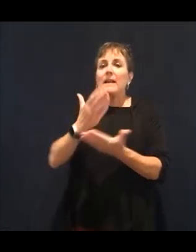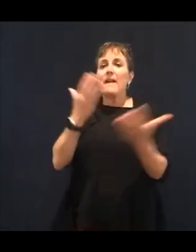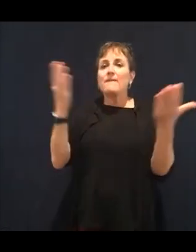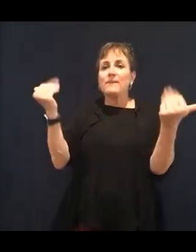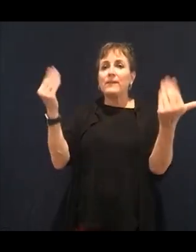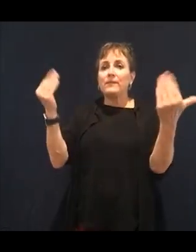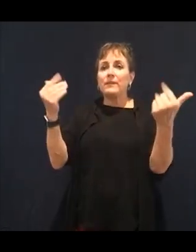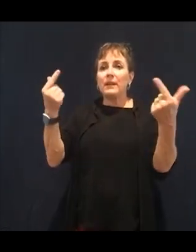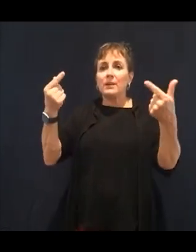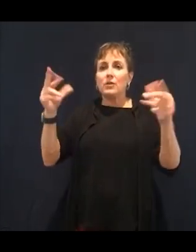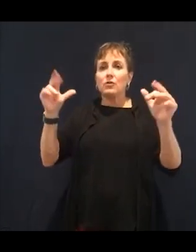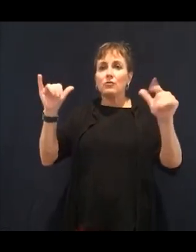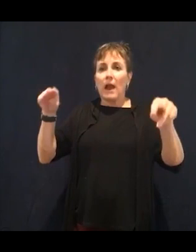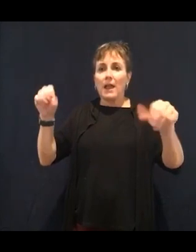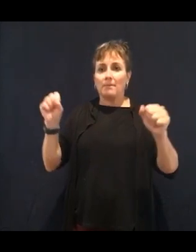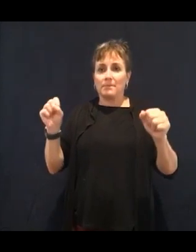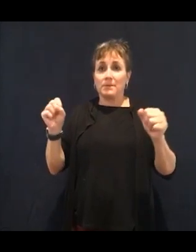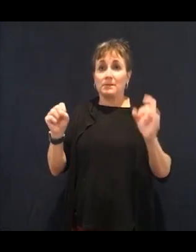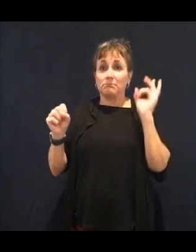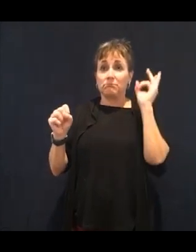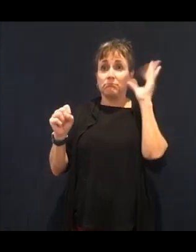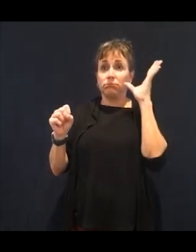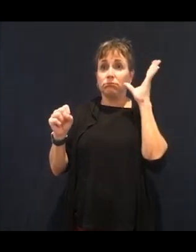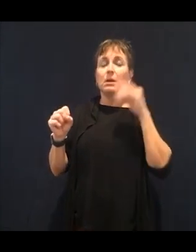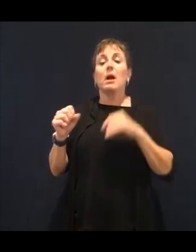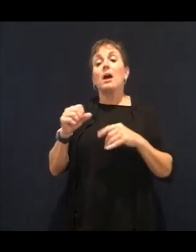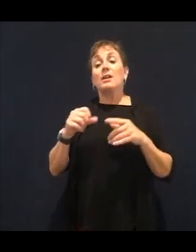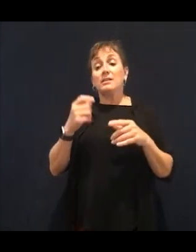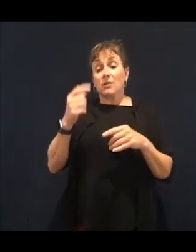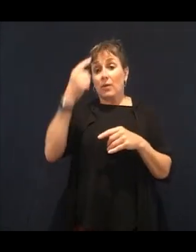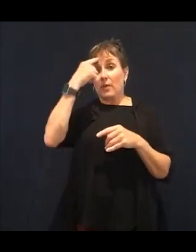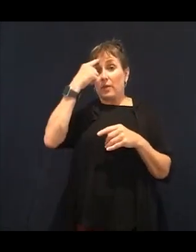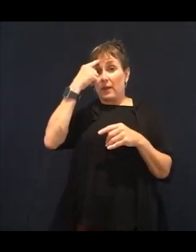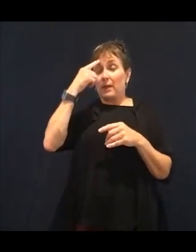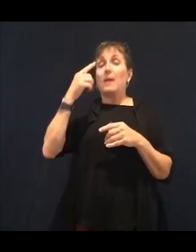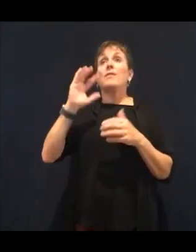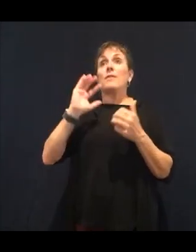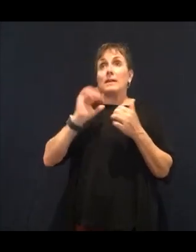much sugar in a year. If you're wondering, like, how on earth could I be eating that much sugar? That's how we get